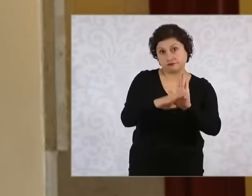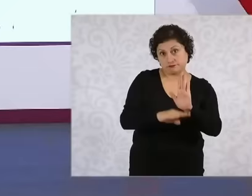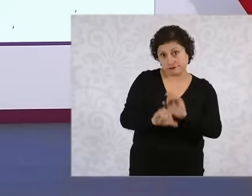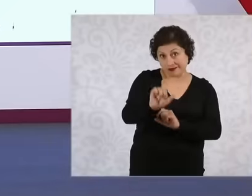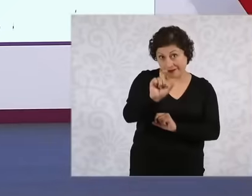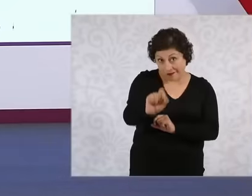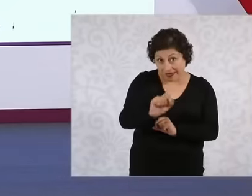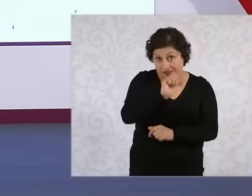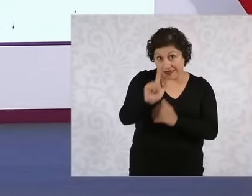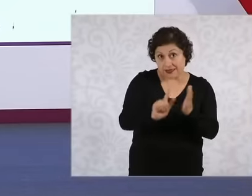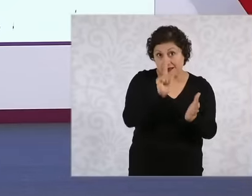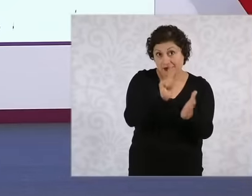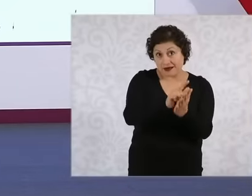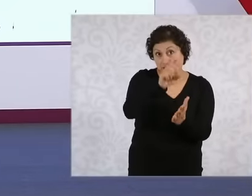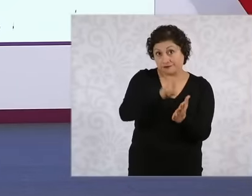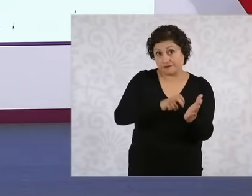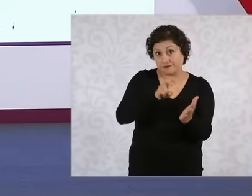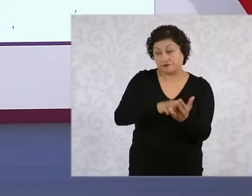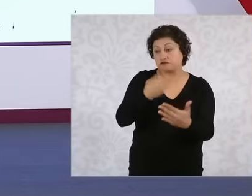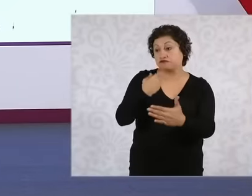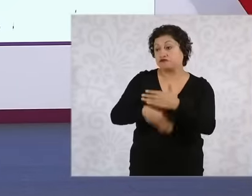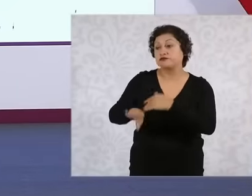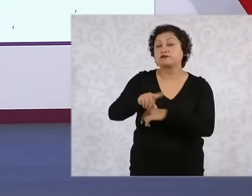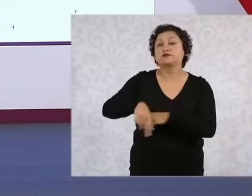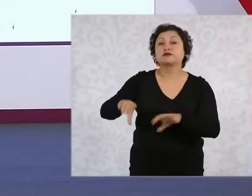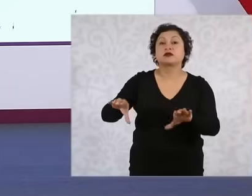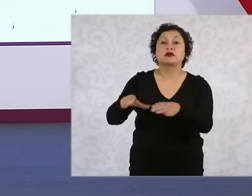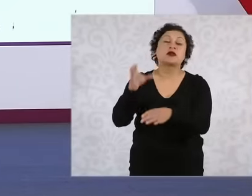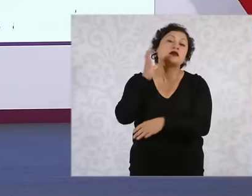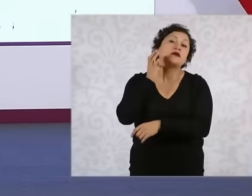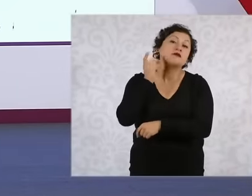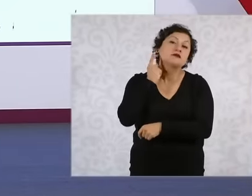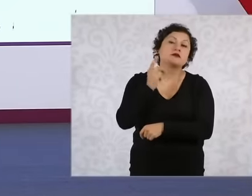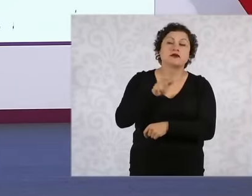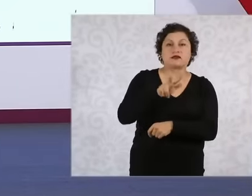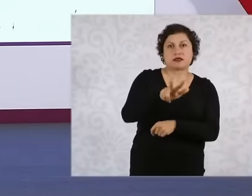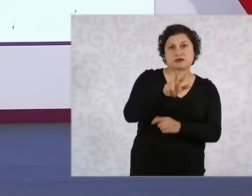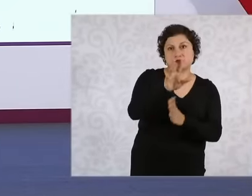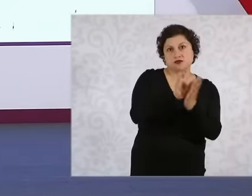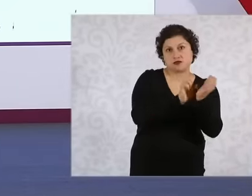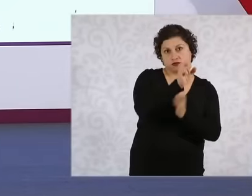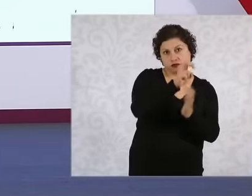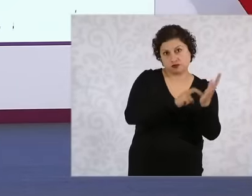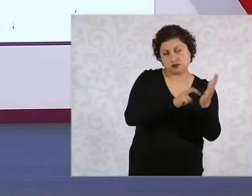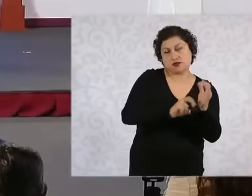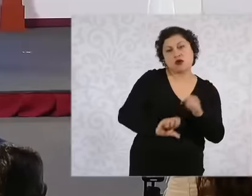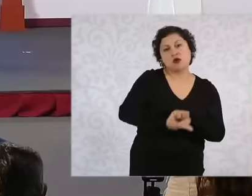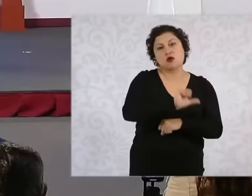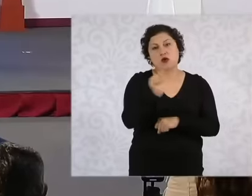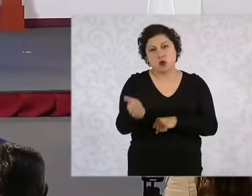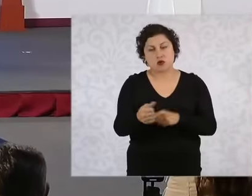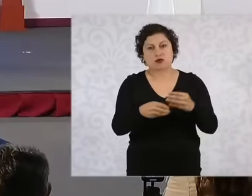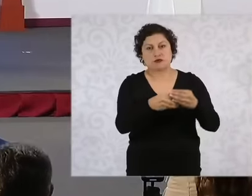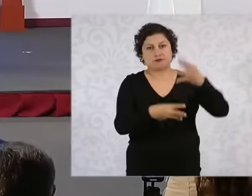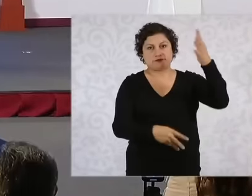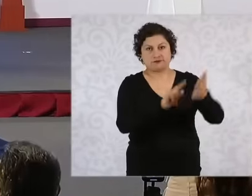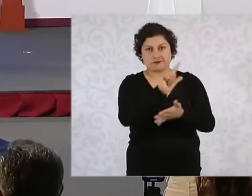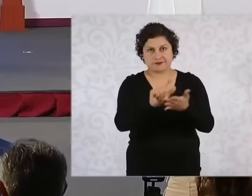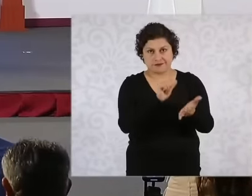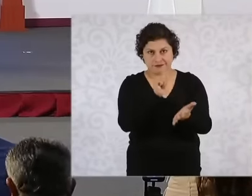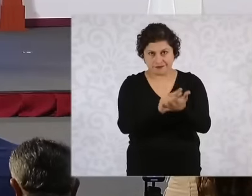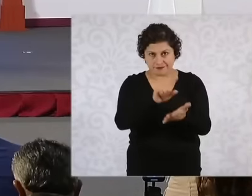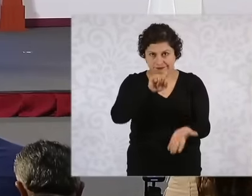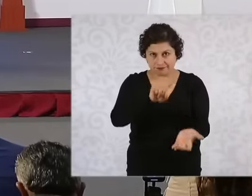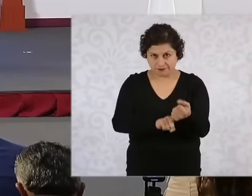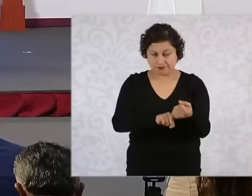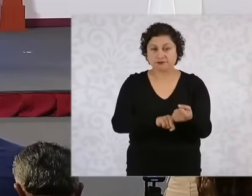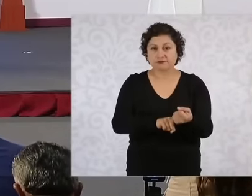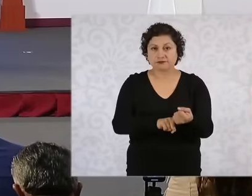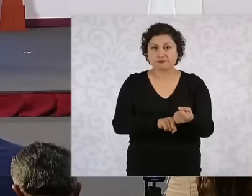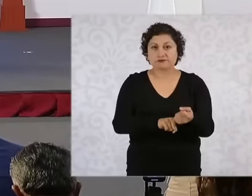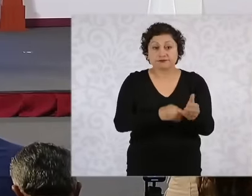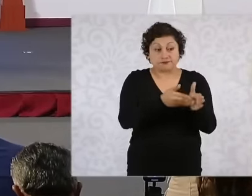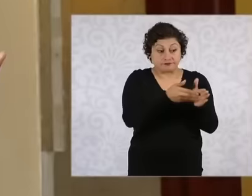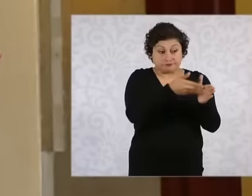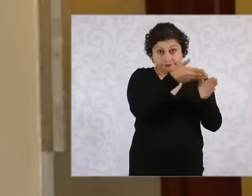of Deputies or 18 constitutional and two secondary laws from that date prior to